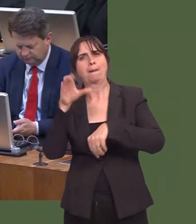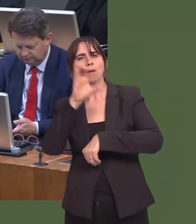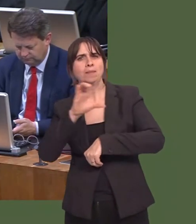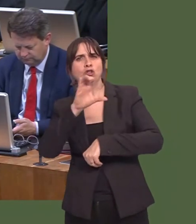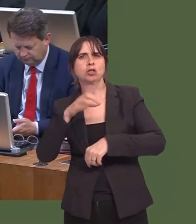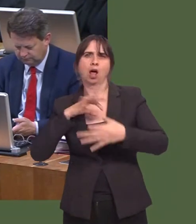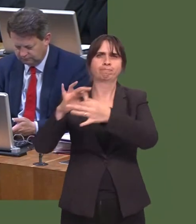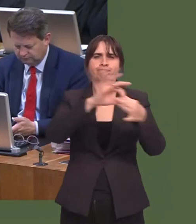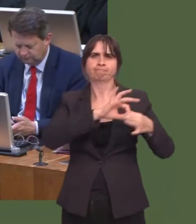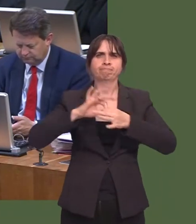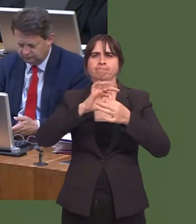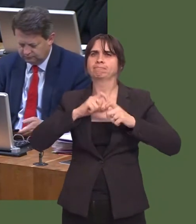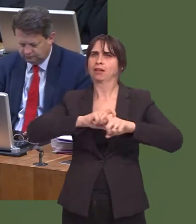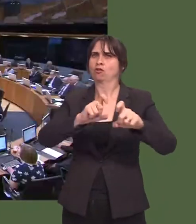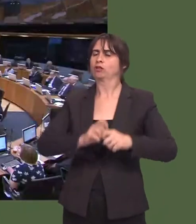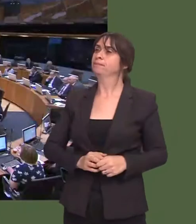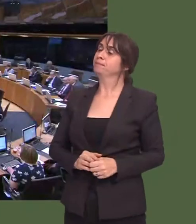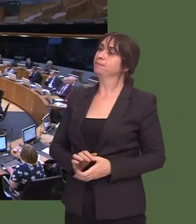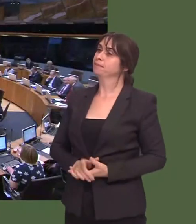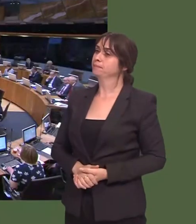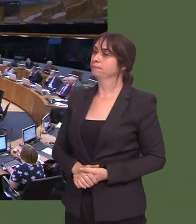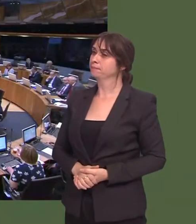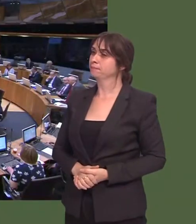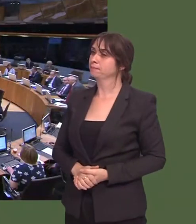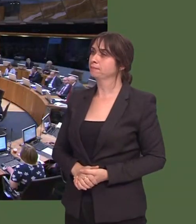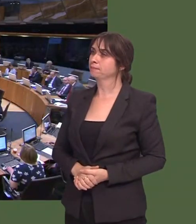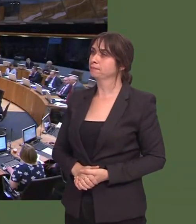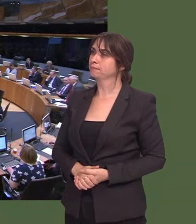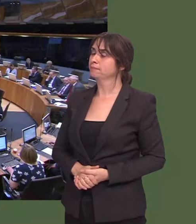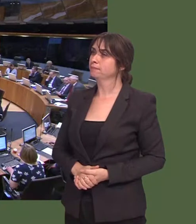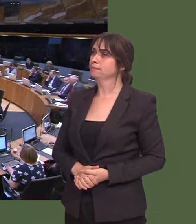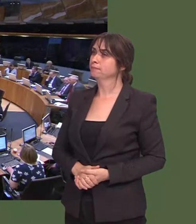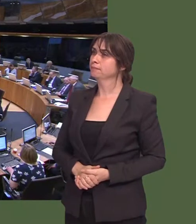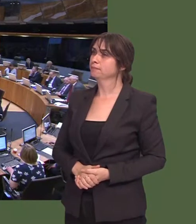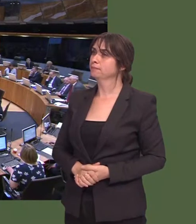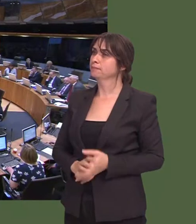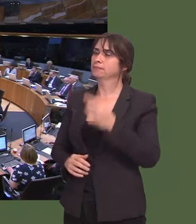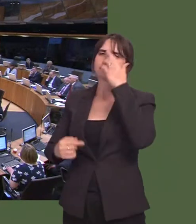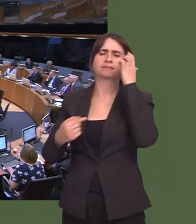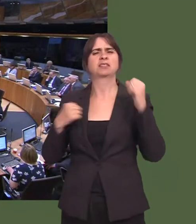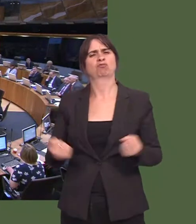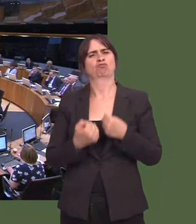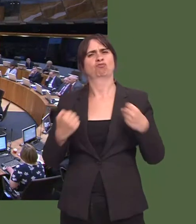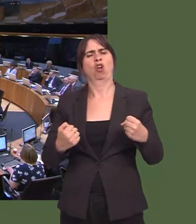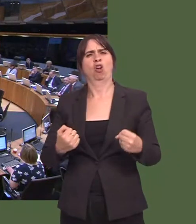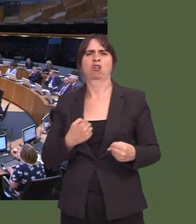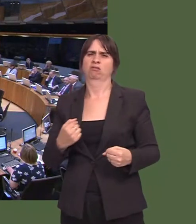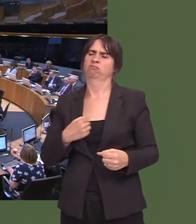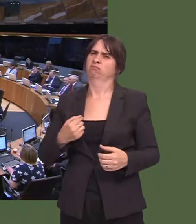Mike Hedges: Iím a strong and long-term supporter of no-cold-calling zones, and Iíve raised